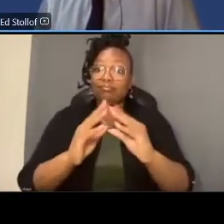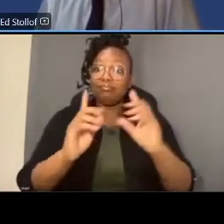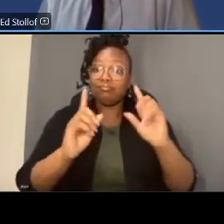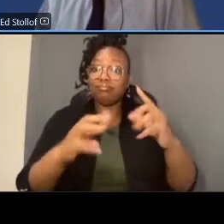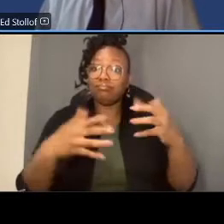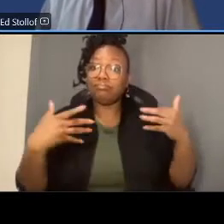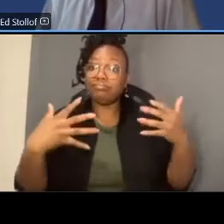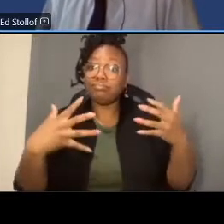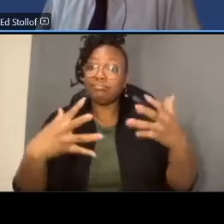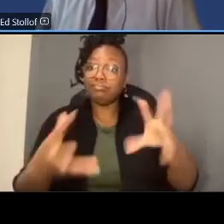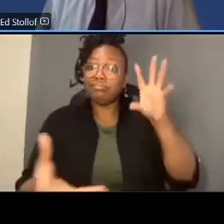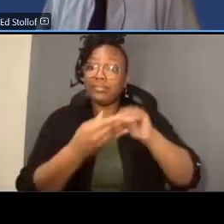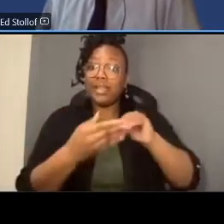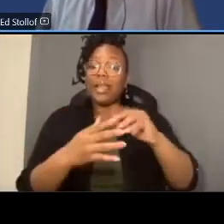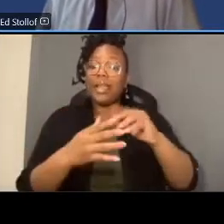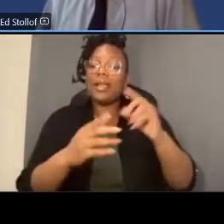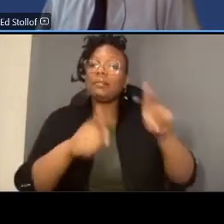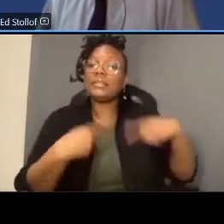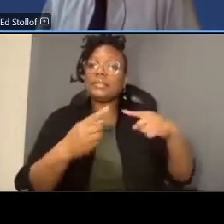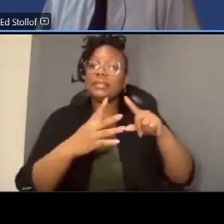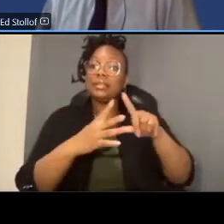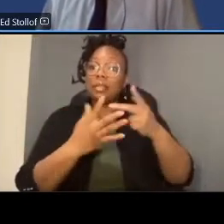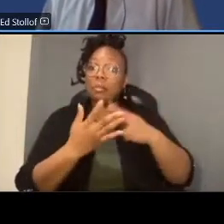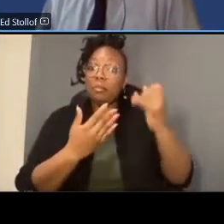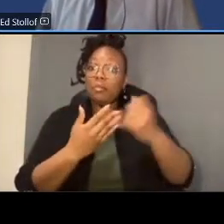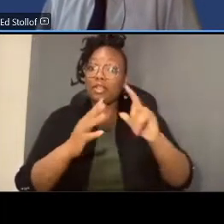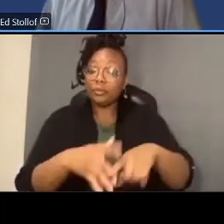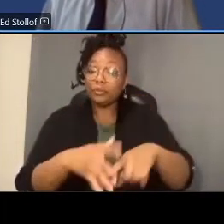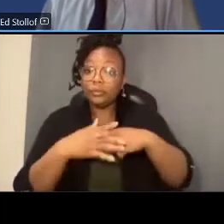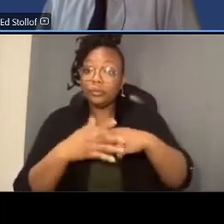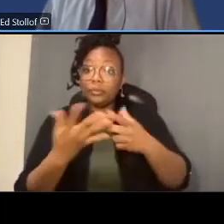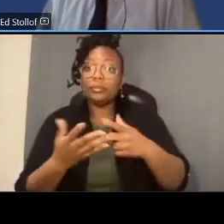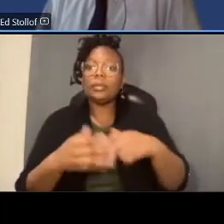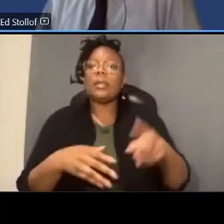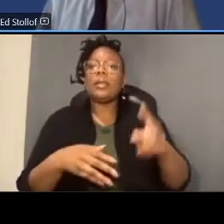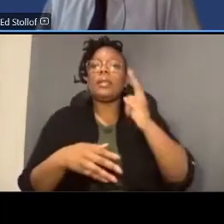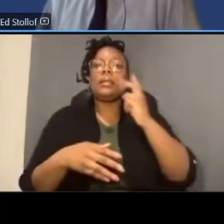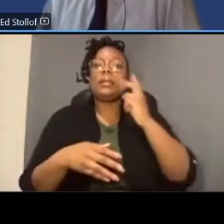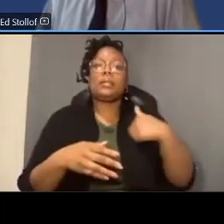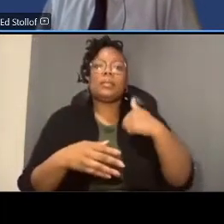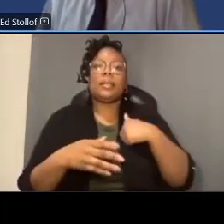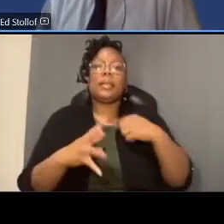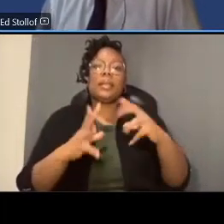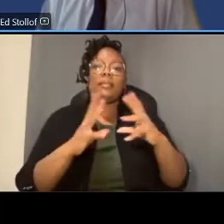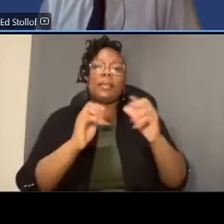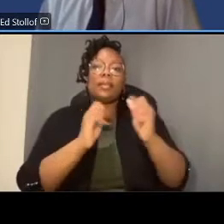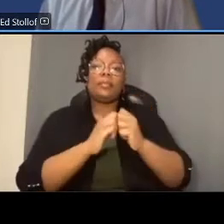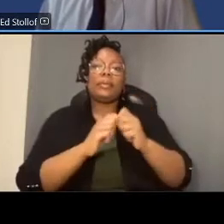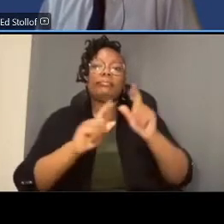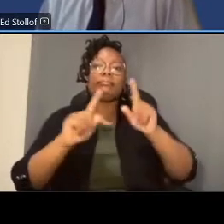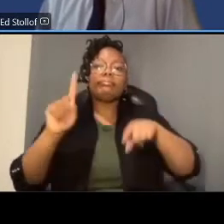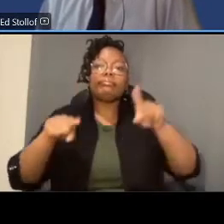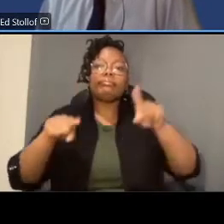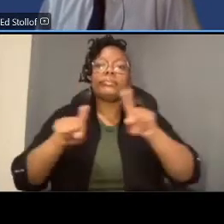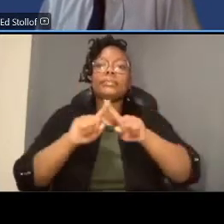since the project inception as you can see we've had meetings with numerous meetings with the ancs